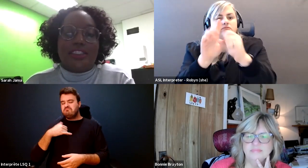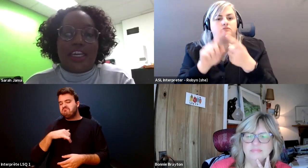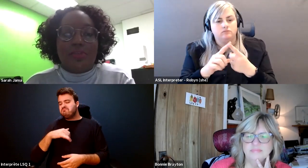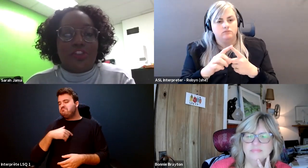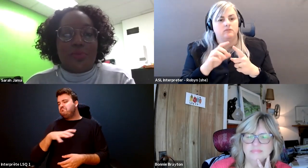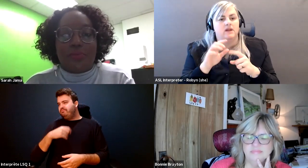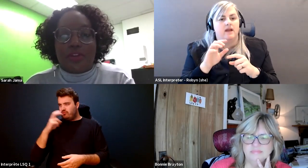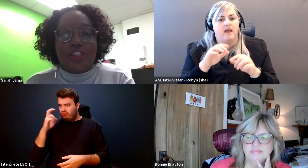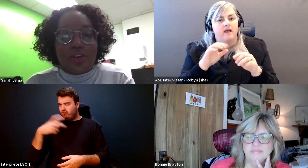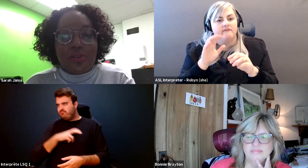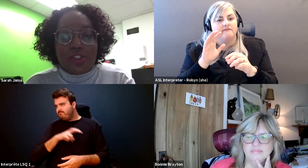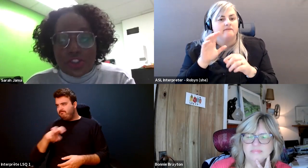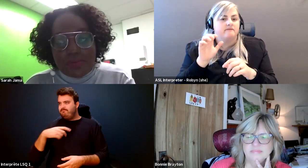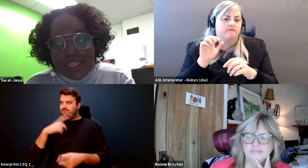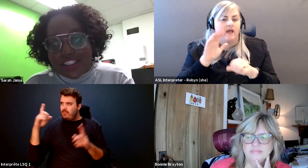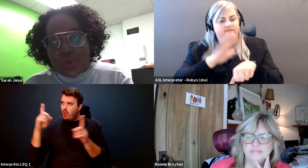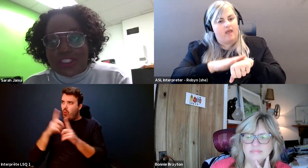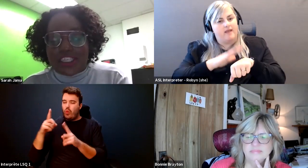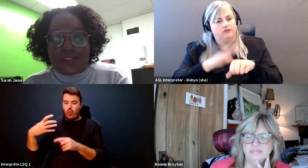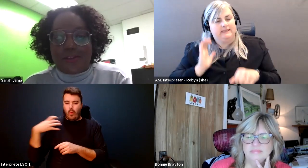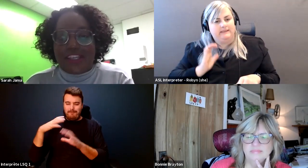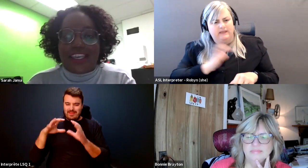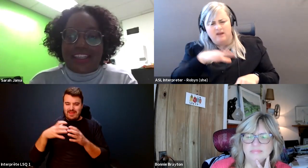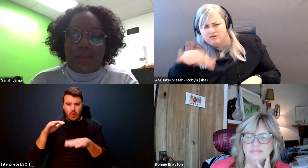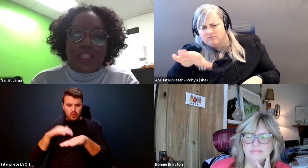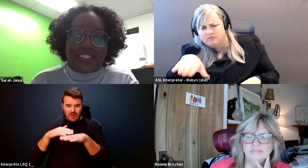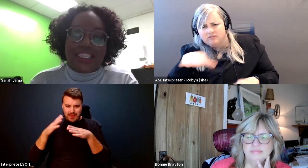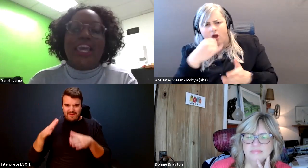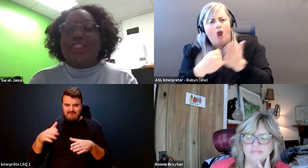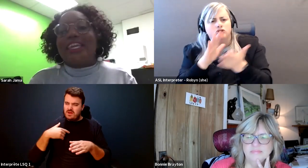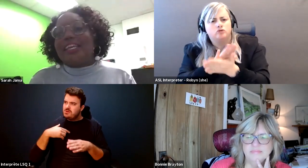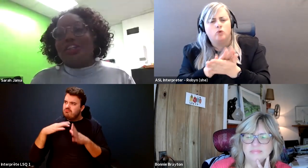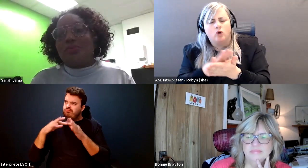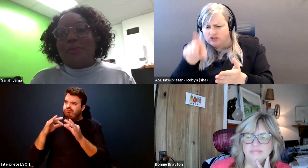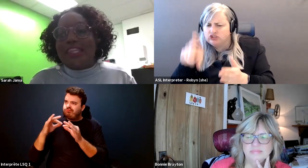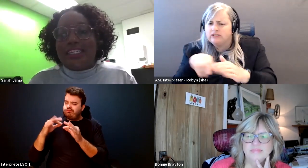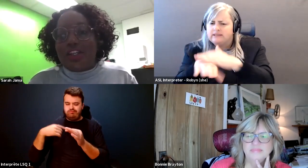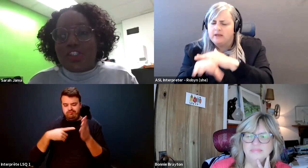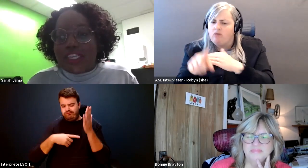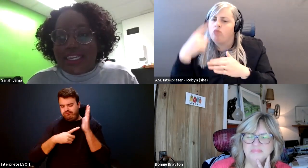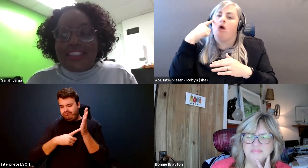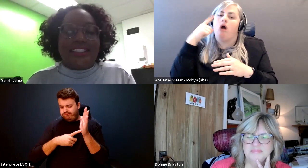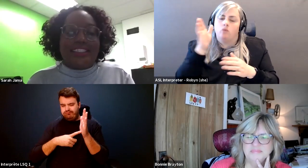Sarah Jama: To tell a bunch of people Oh, you should make the school accessible thinking that they would listen thinking that you know, maybe they didn't understand.